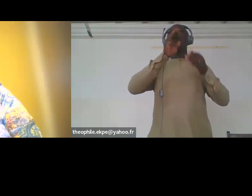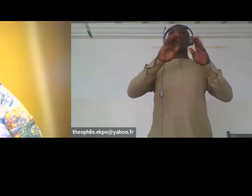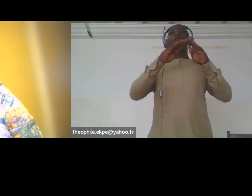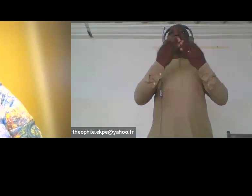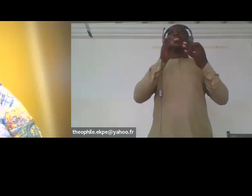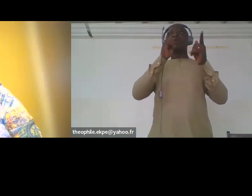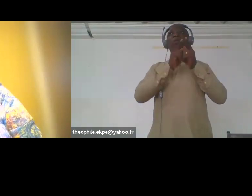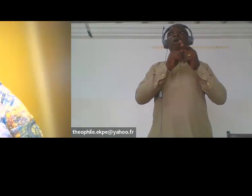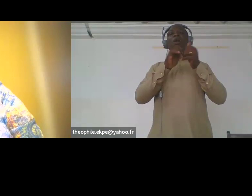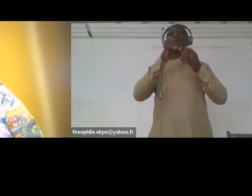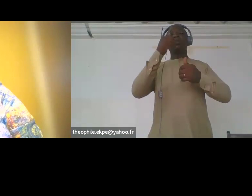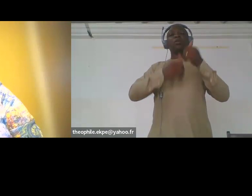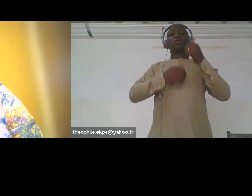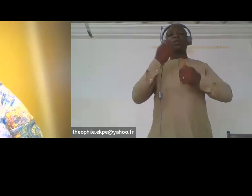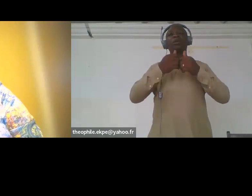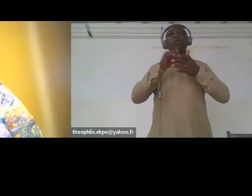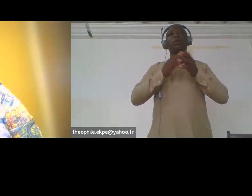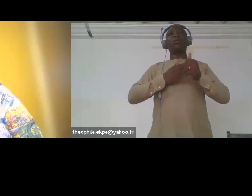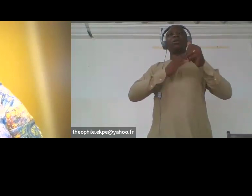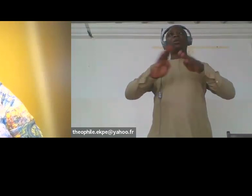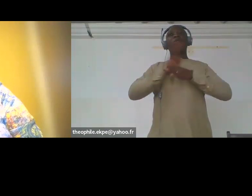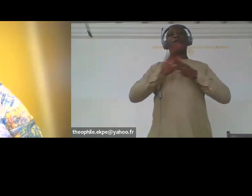in general because caring for children